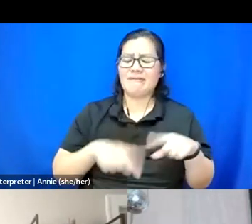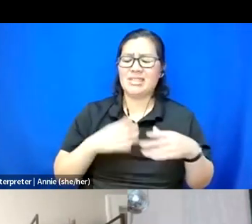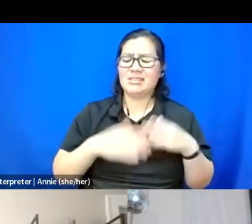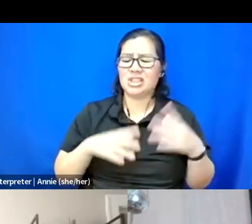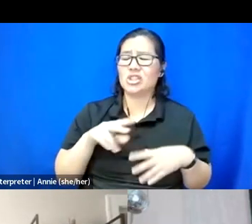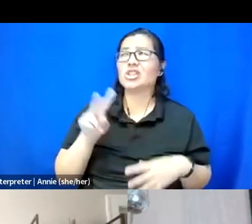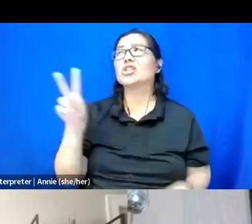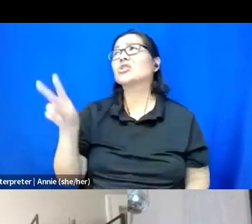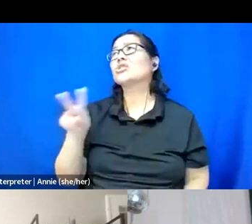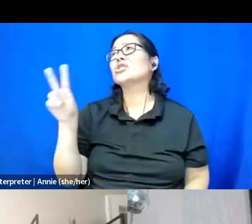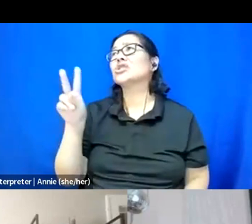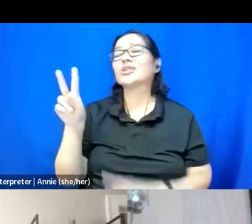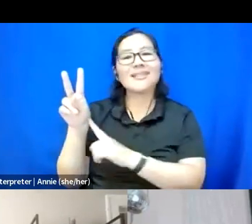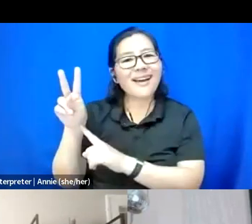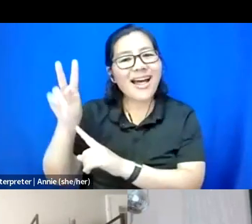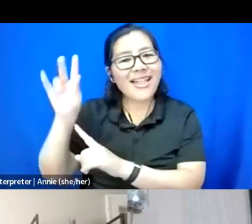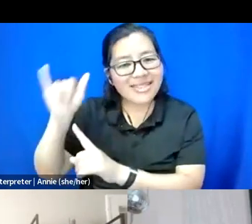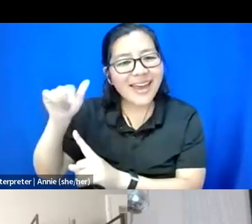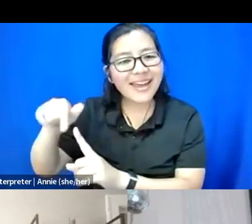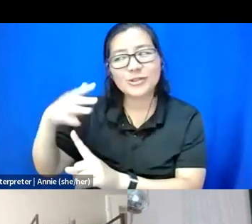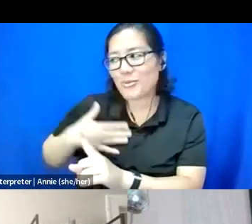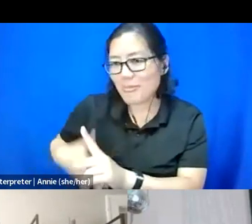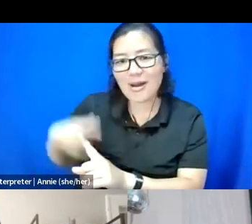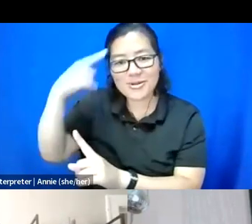out into space, that is your body, that is your brain working through something.